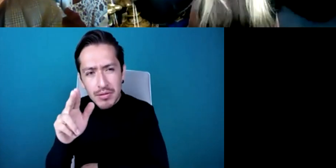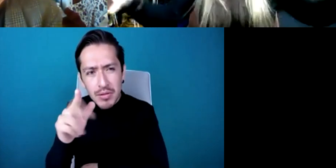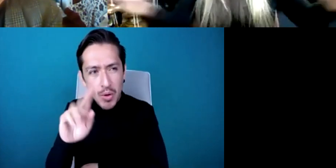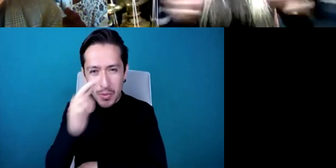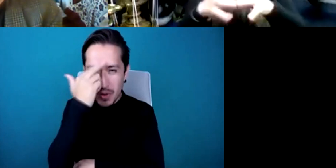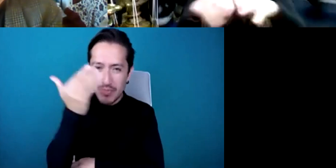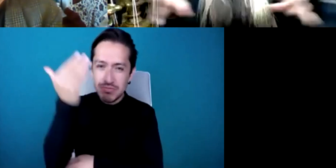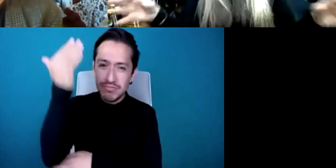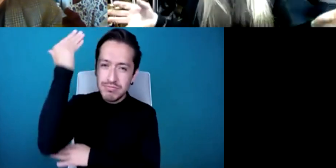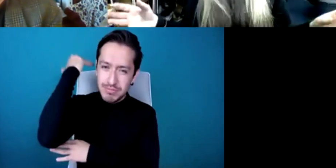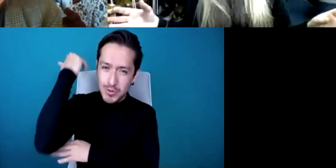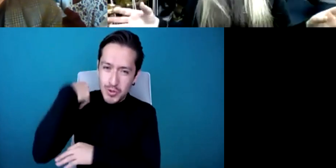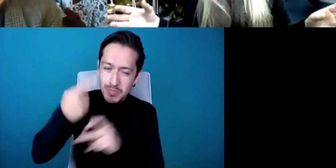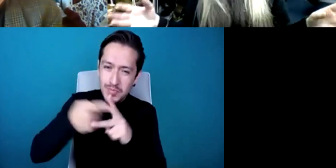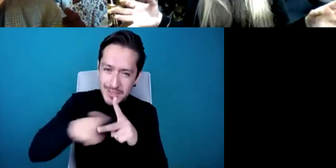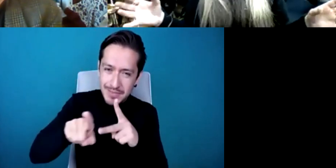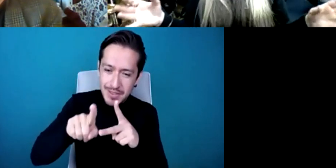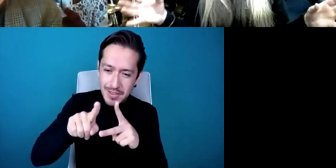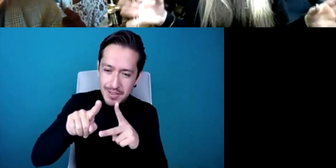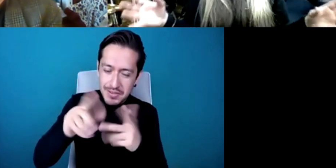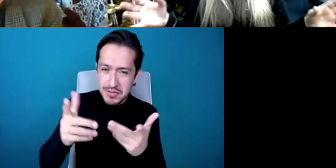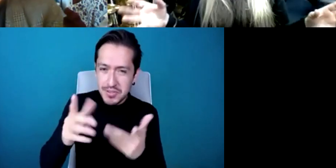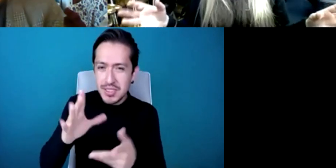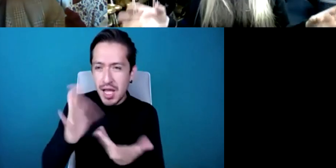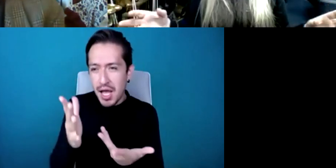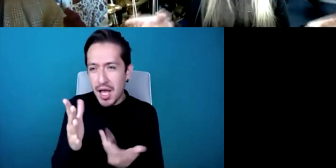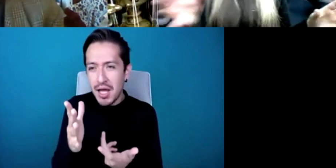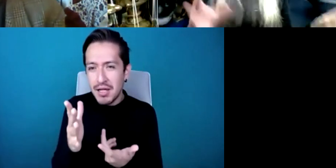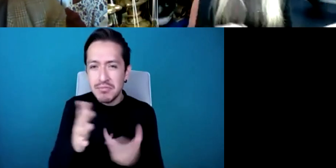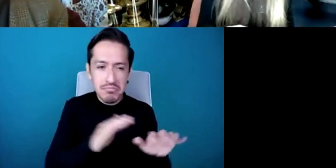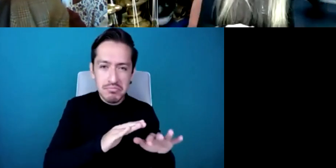instruments at the front of the orchestra which should be absolutely the case for that particular